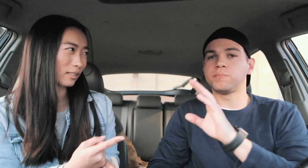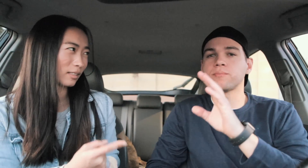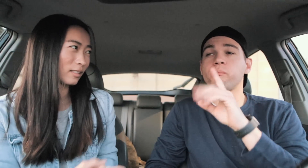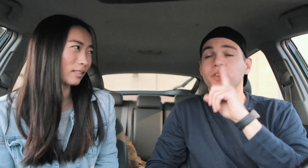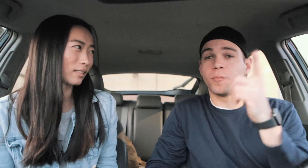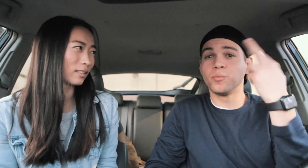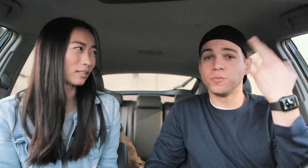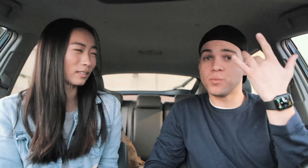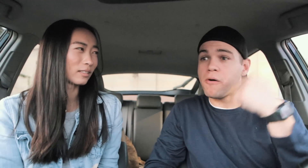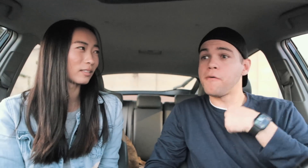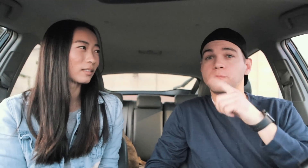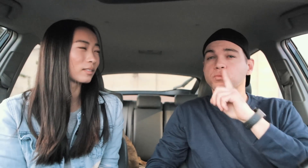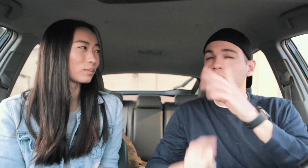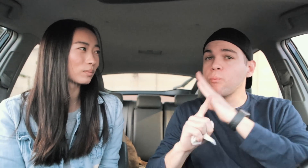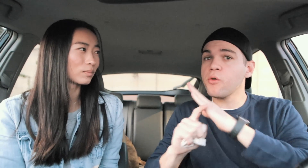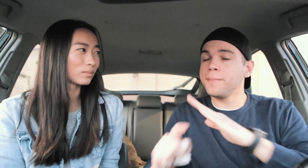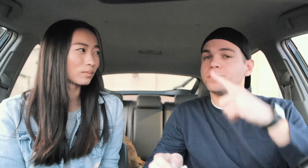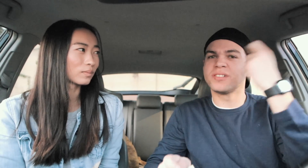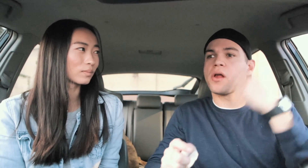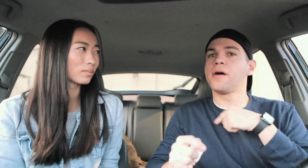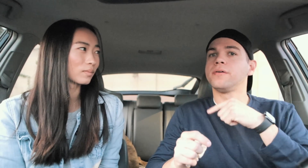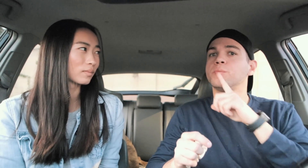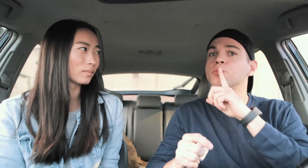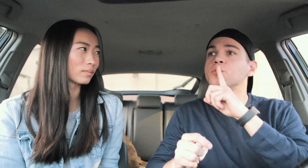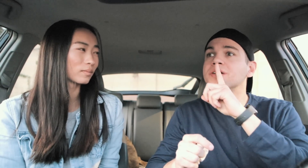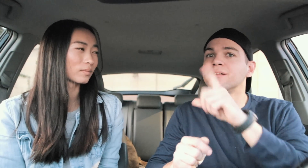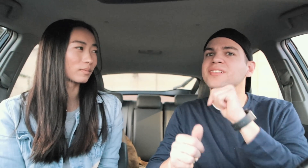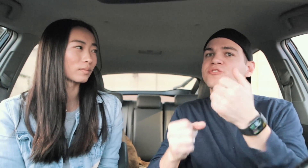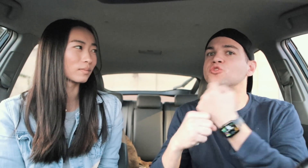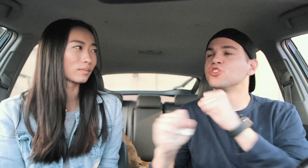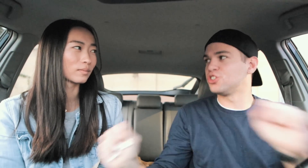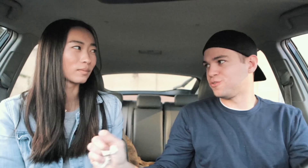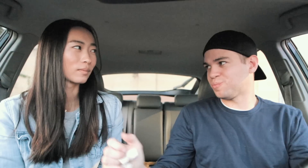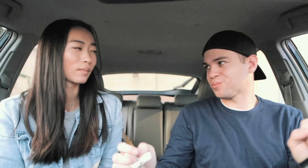The real reason why I was really quiet was because I was really insecure